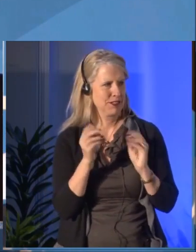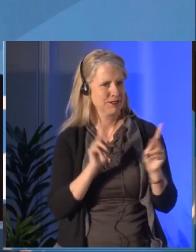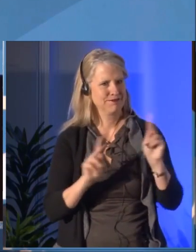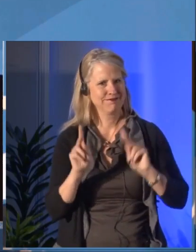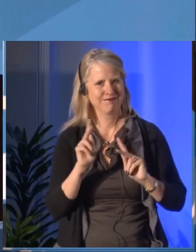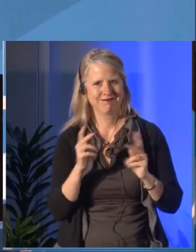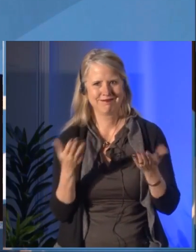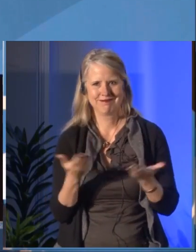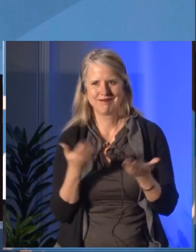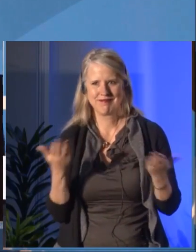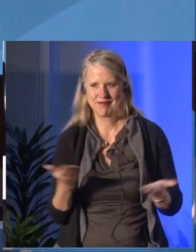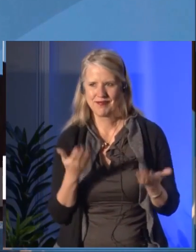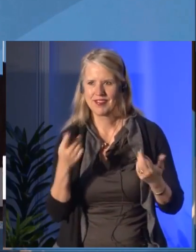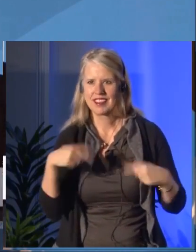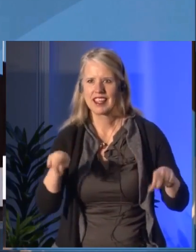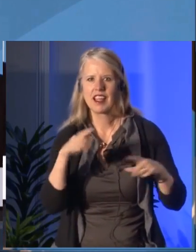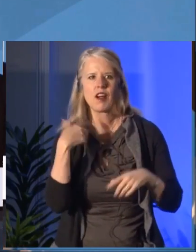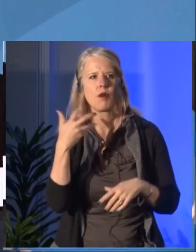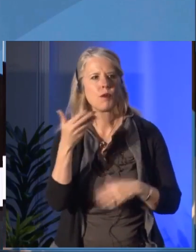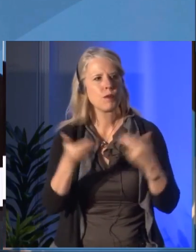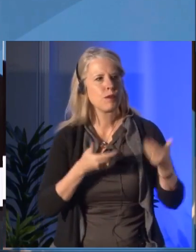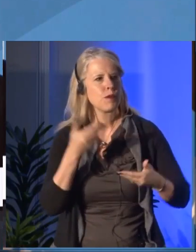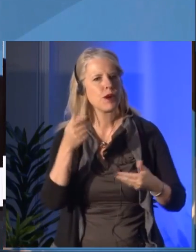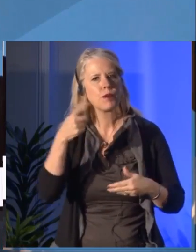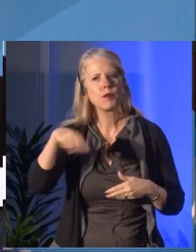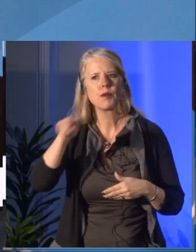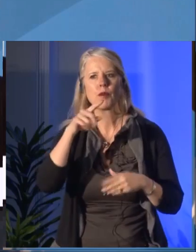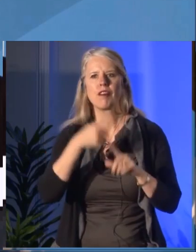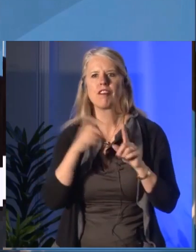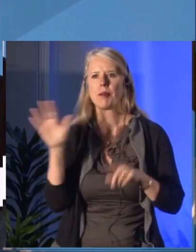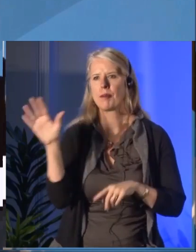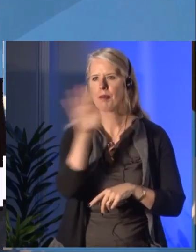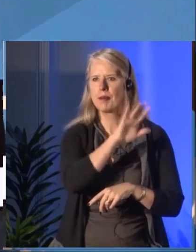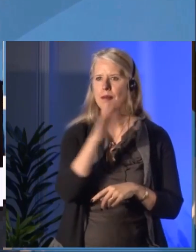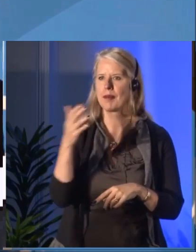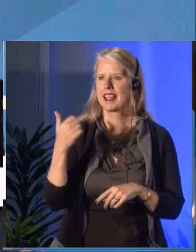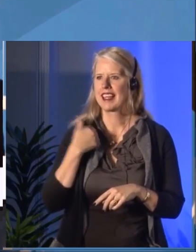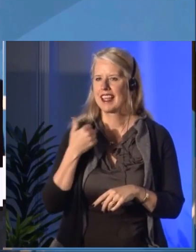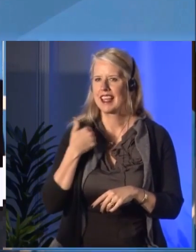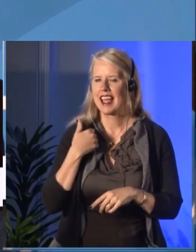of the speeches will be available on our website soon after the meeting in both official languages.